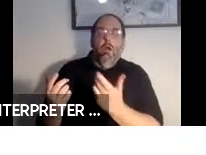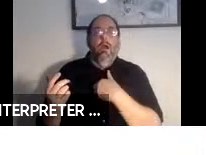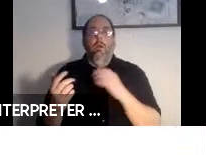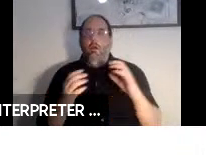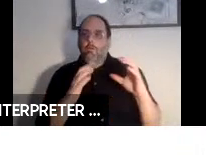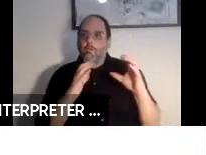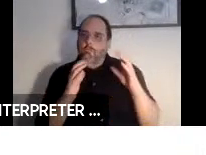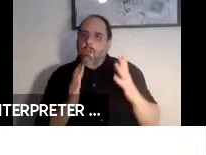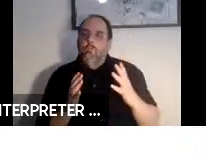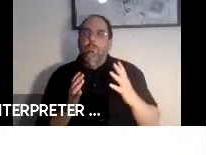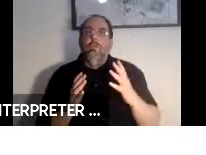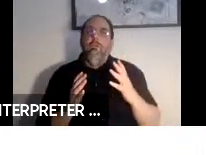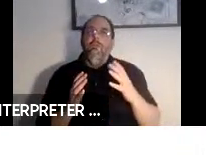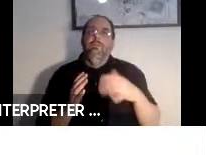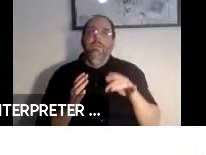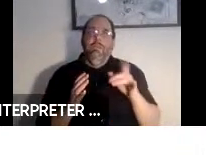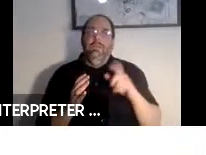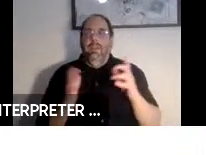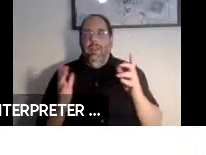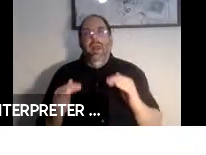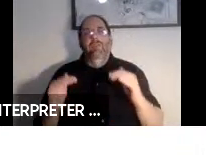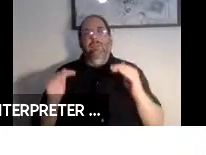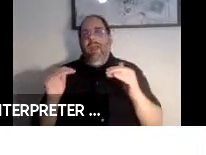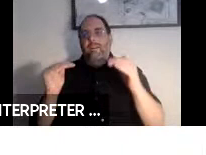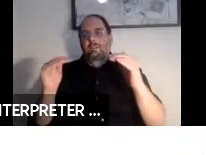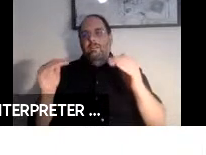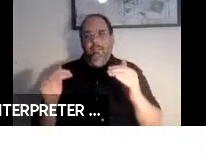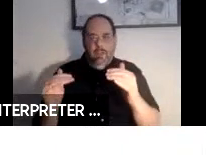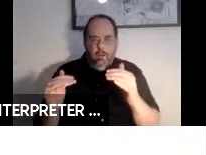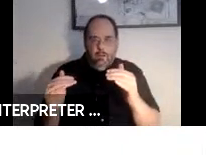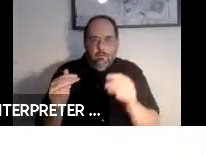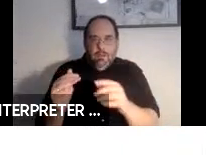that there still needs to be a lot of advances that are nuanced and specific to transportation.